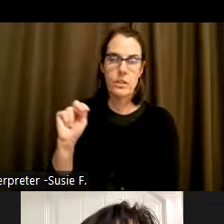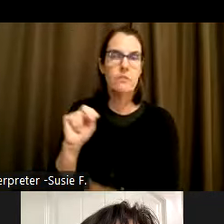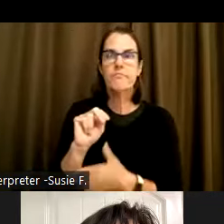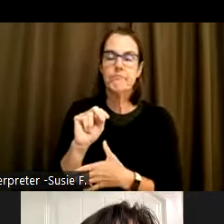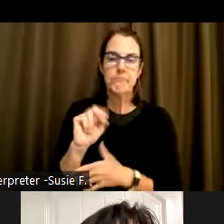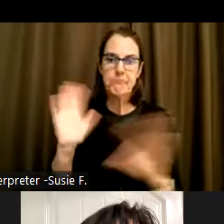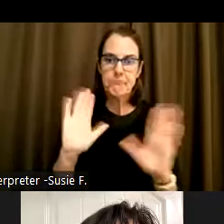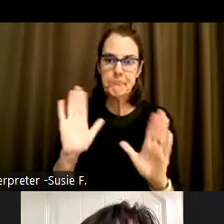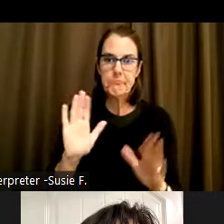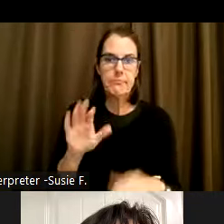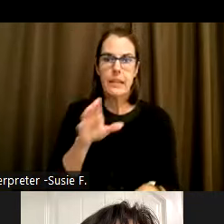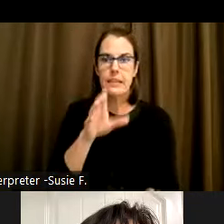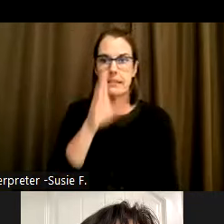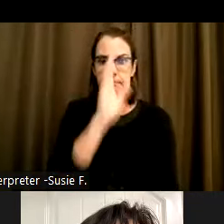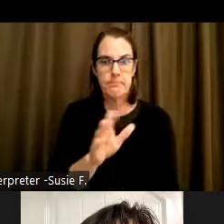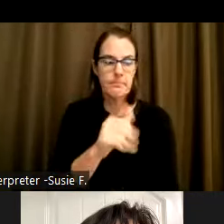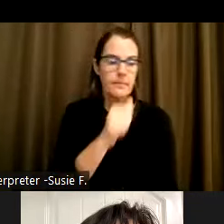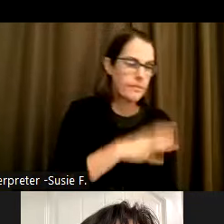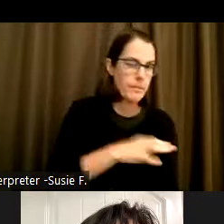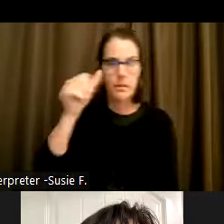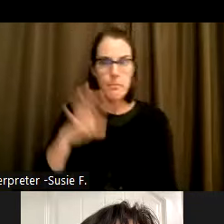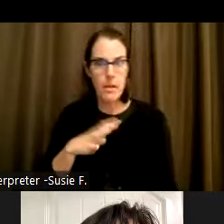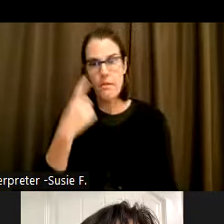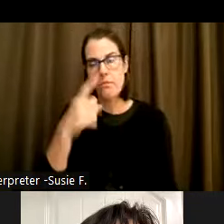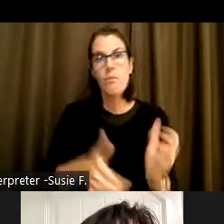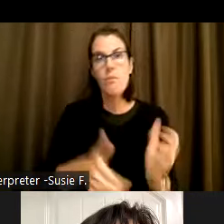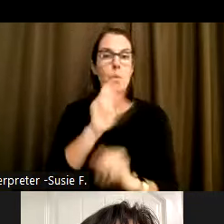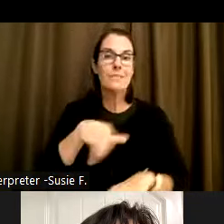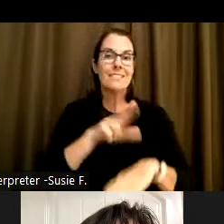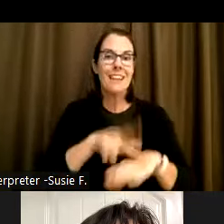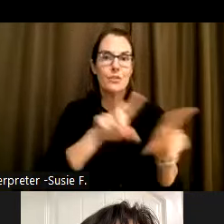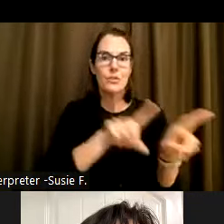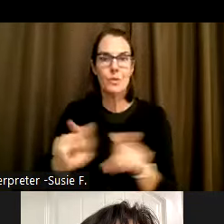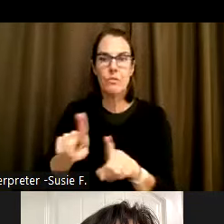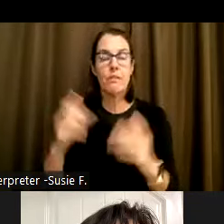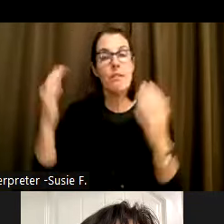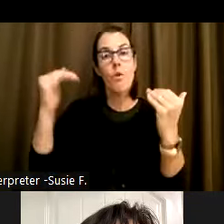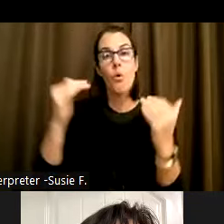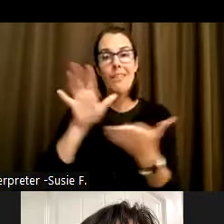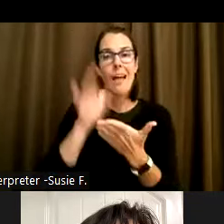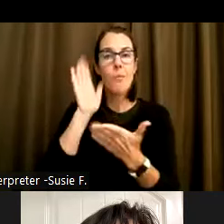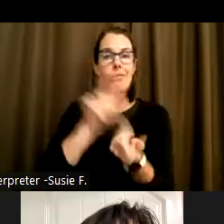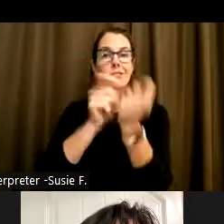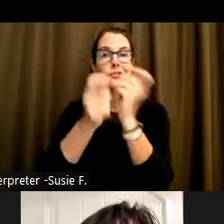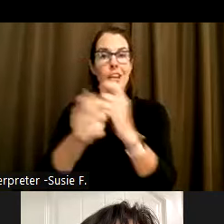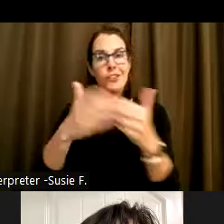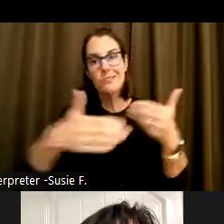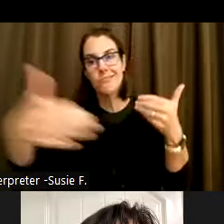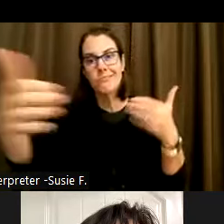male for most national surveying. Hopefully we will see that alter over time, and it's definitely